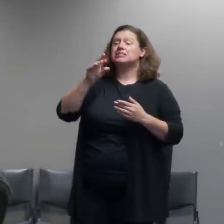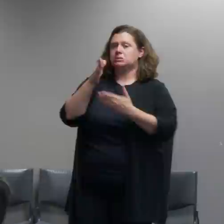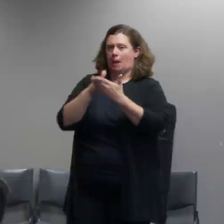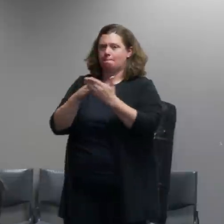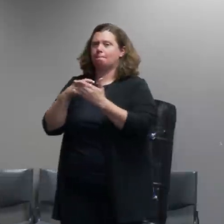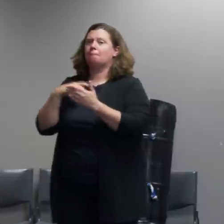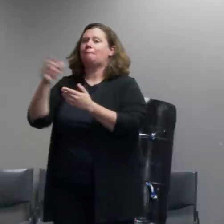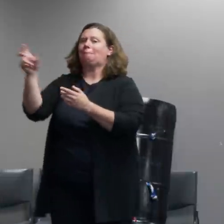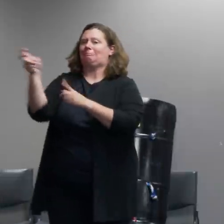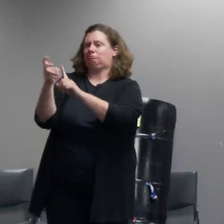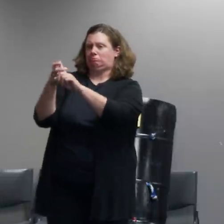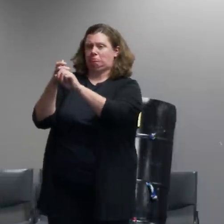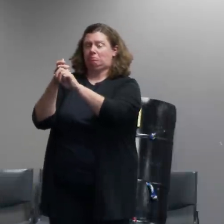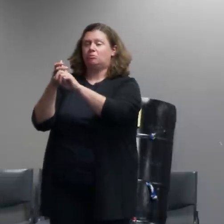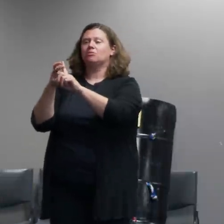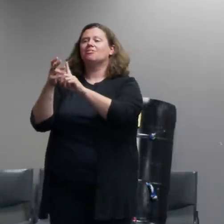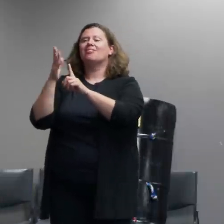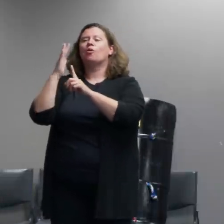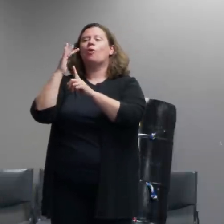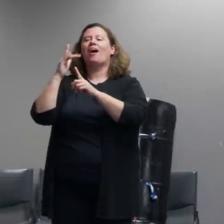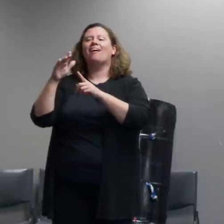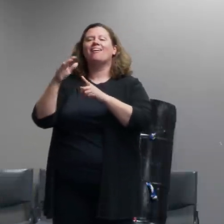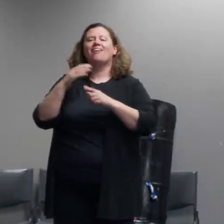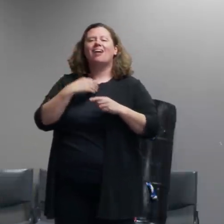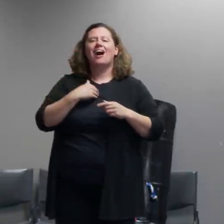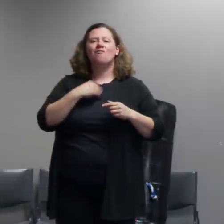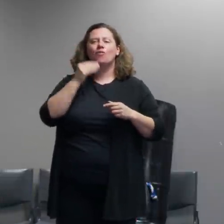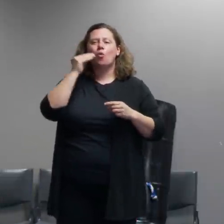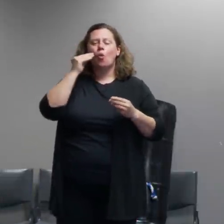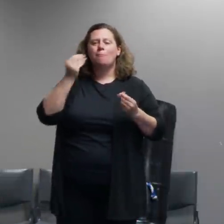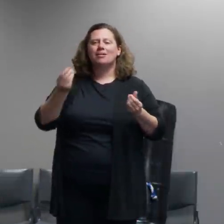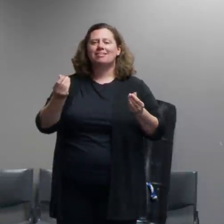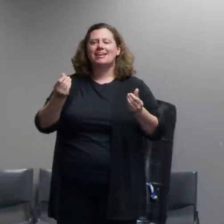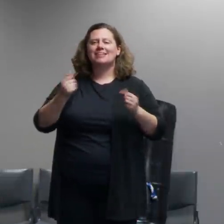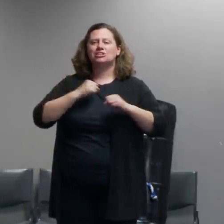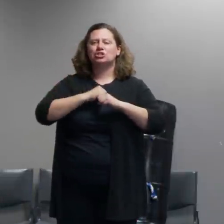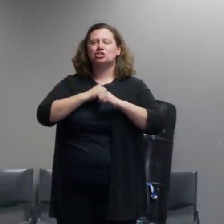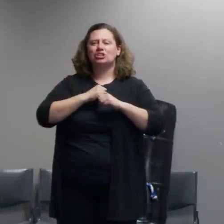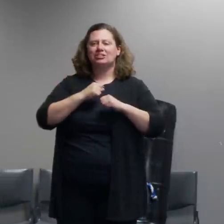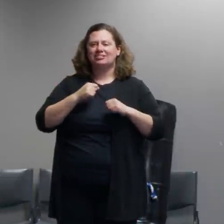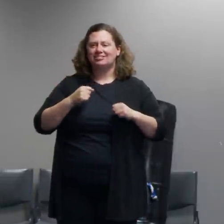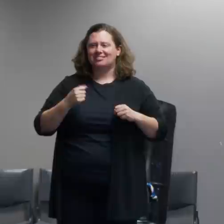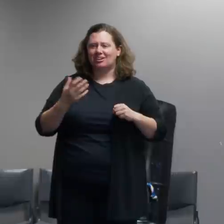homeland security i think that included the federal